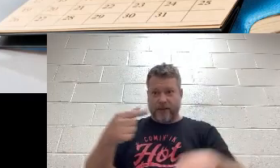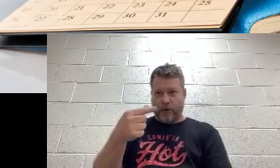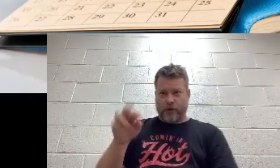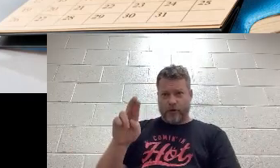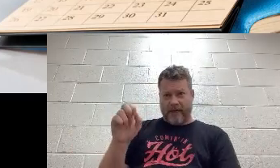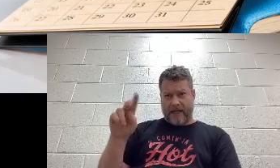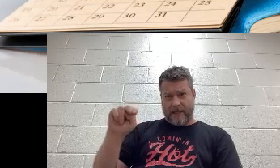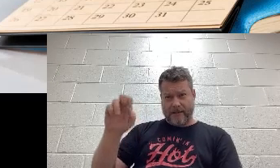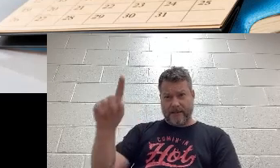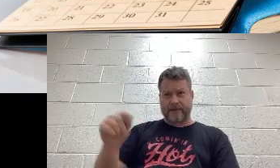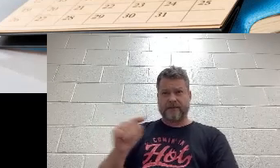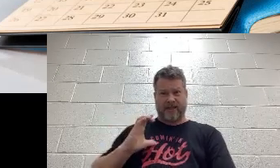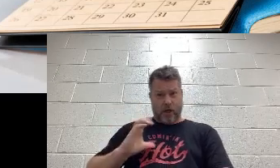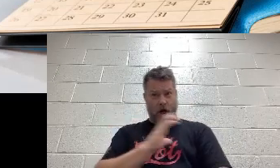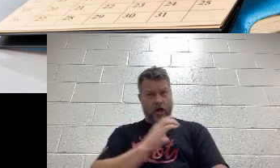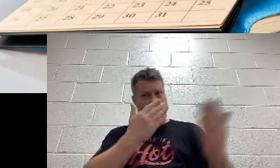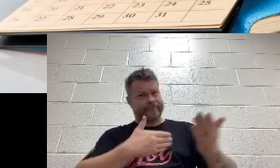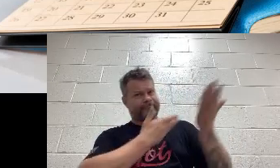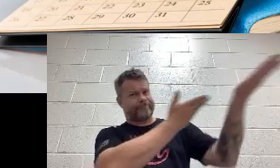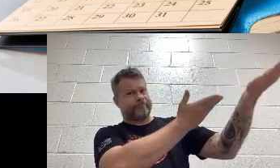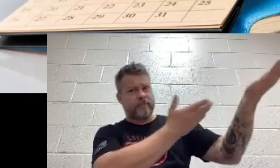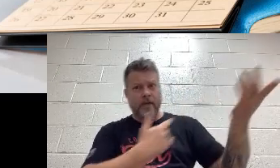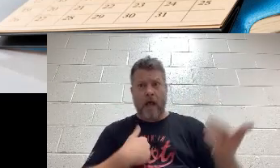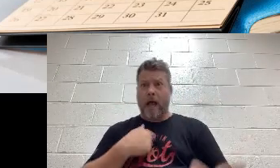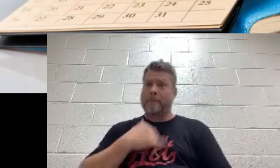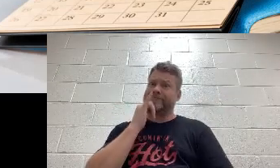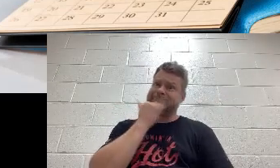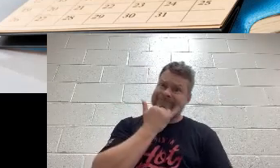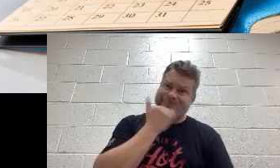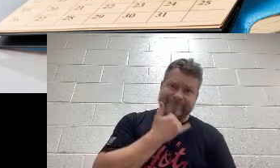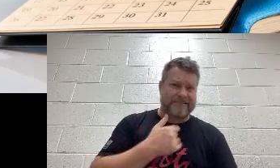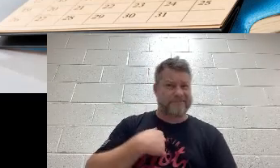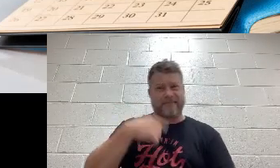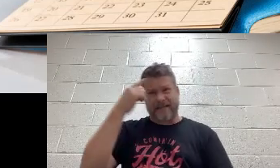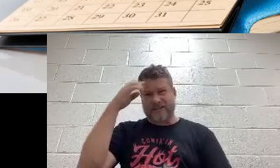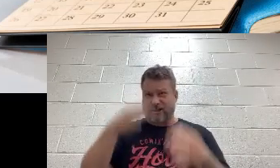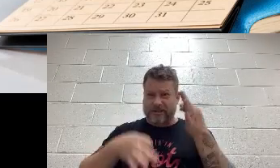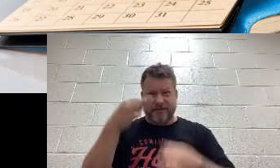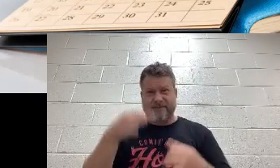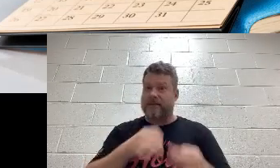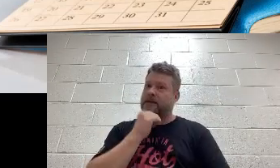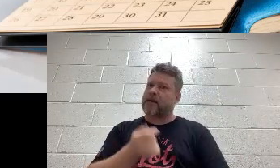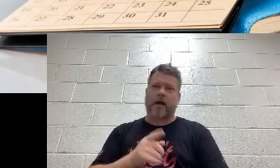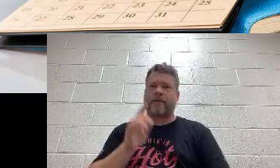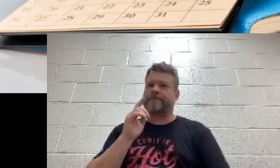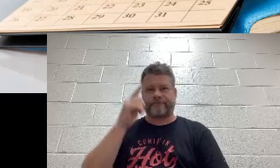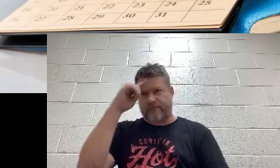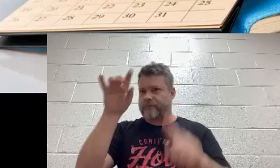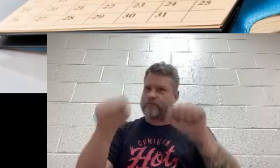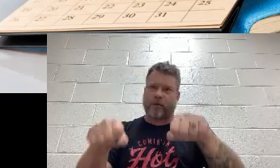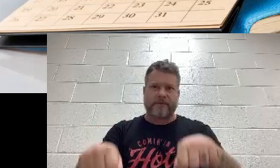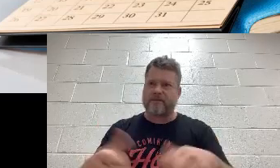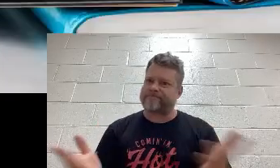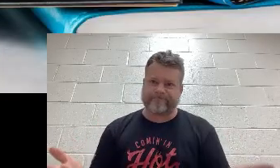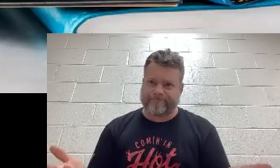to Congress stating that mistakes he made as President were errors of judgment not intent,